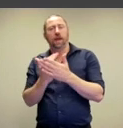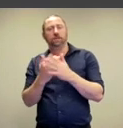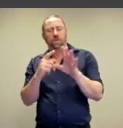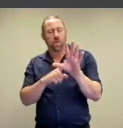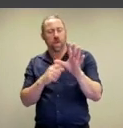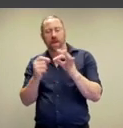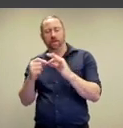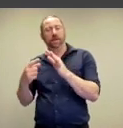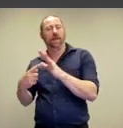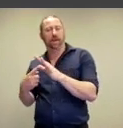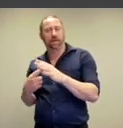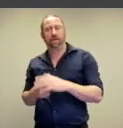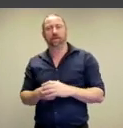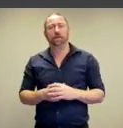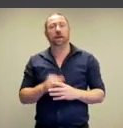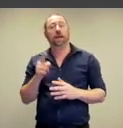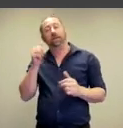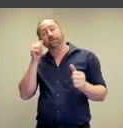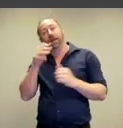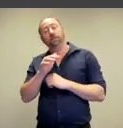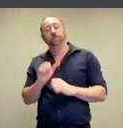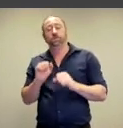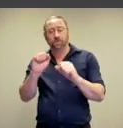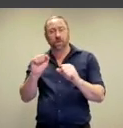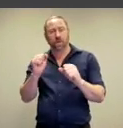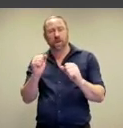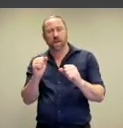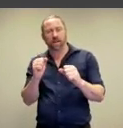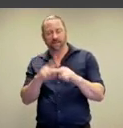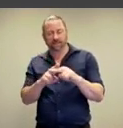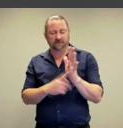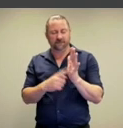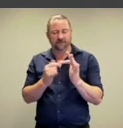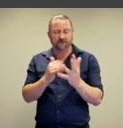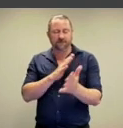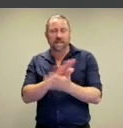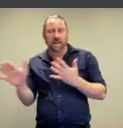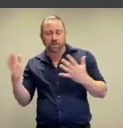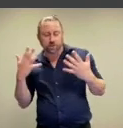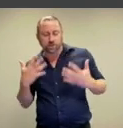british artists or the YBAS